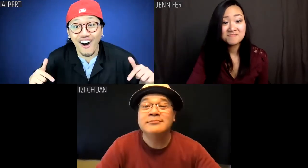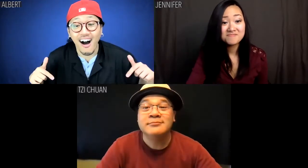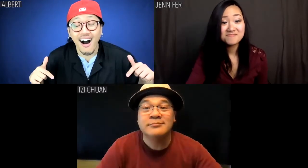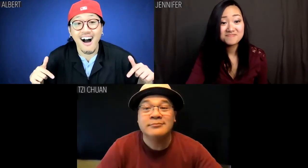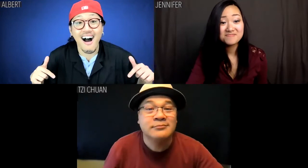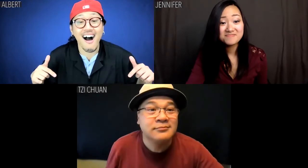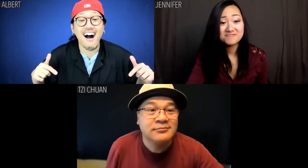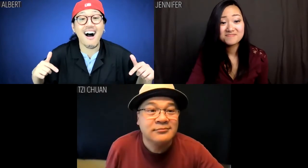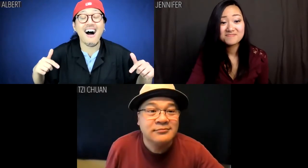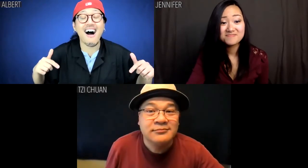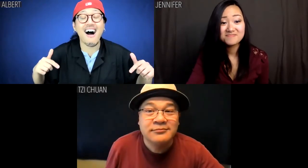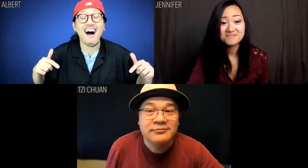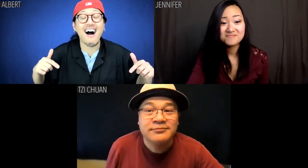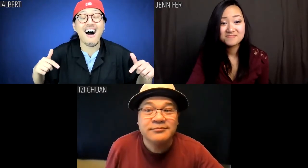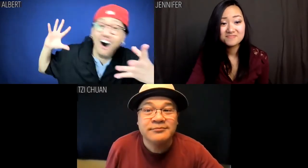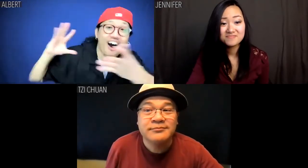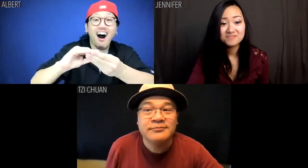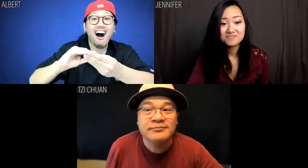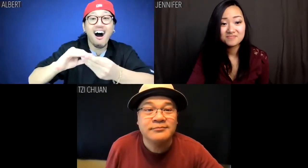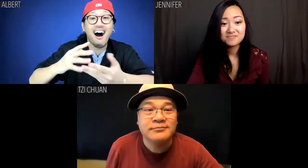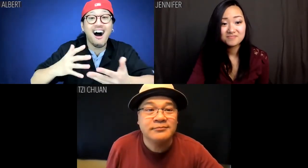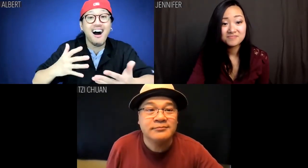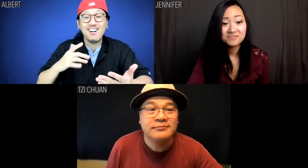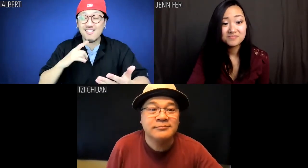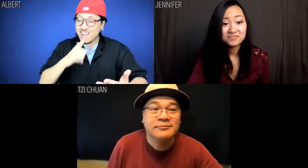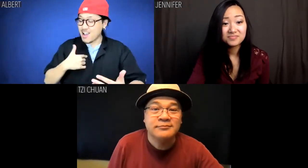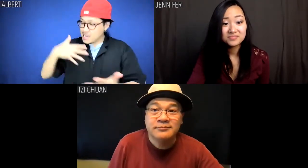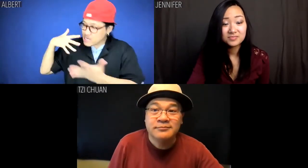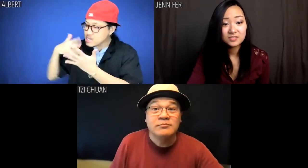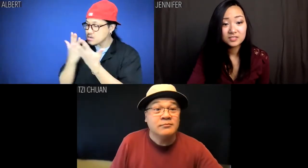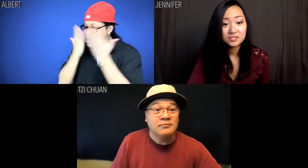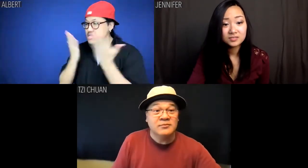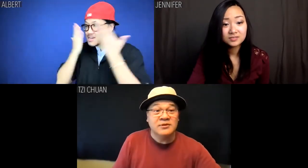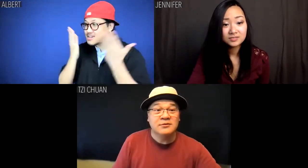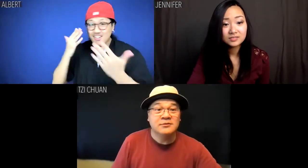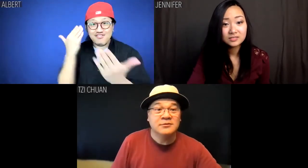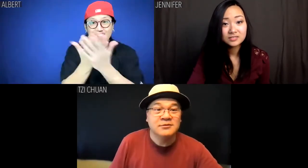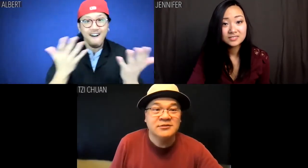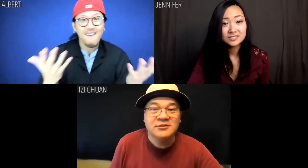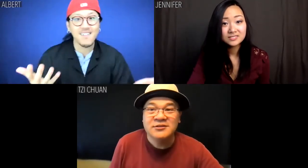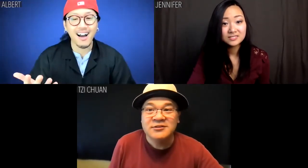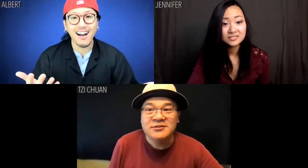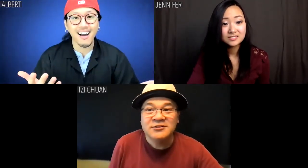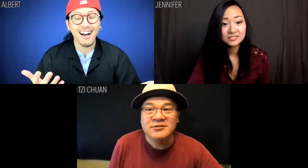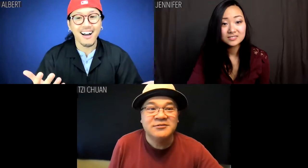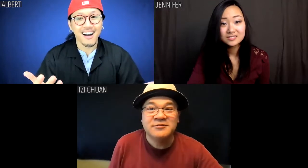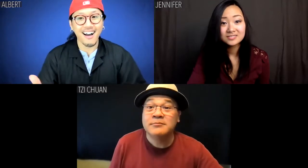Albert: It's like all my years of being a nerd have led up to this.